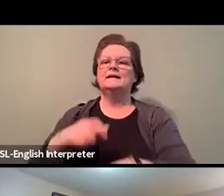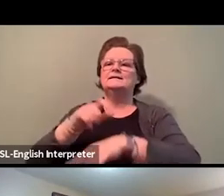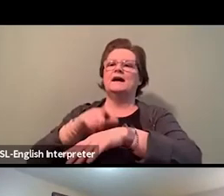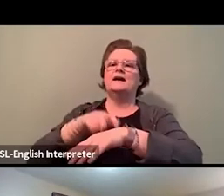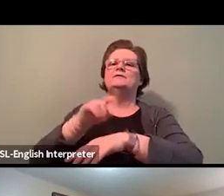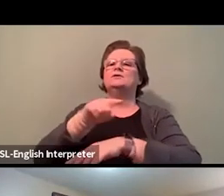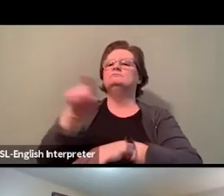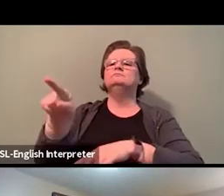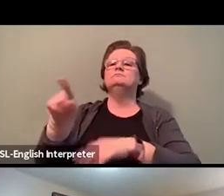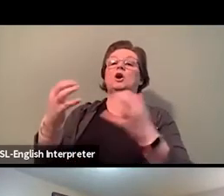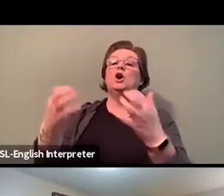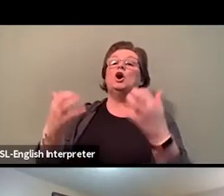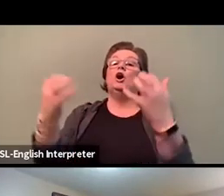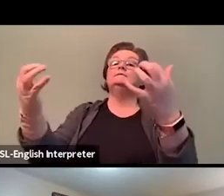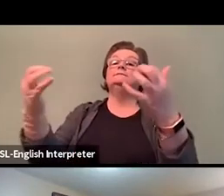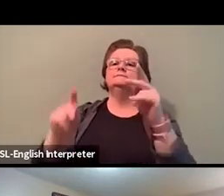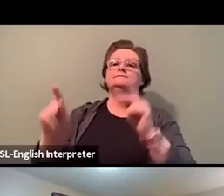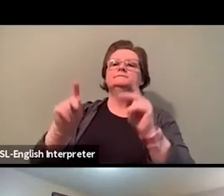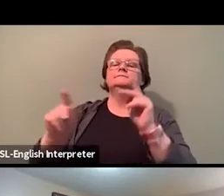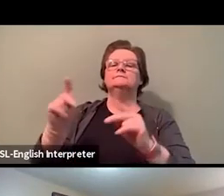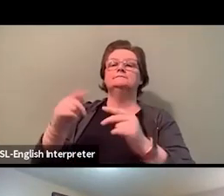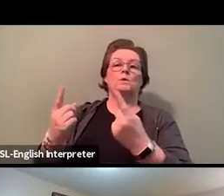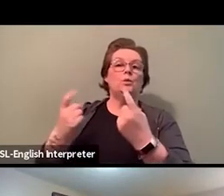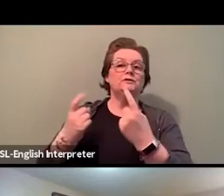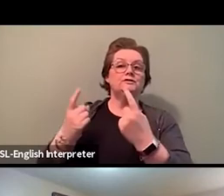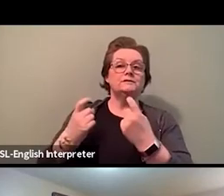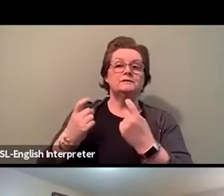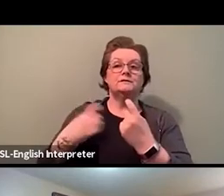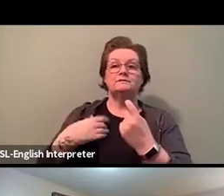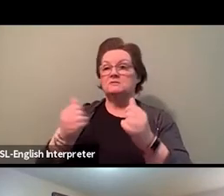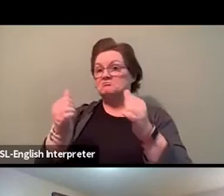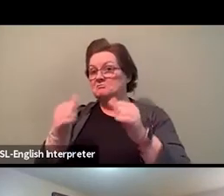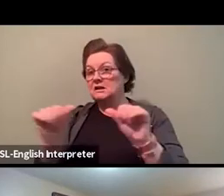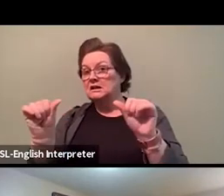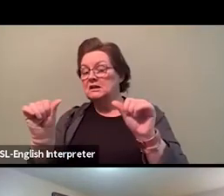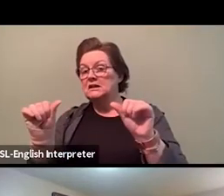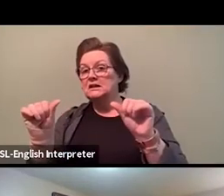If you have any questions for any or all of our panelists,